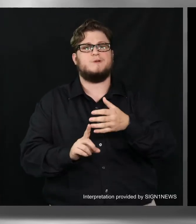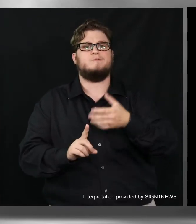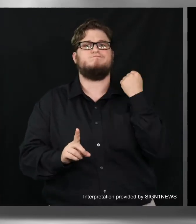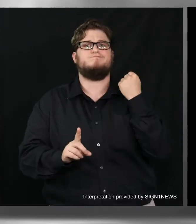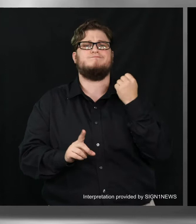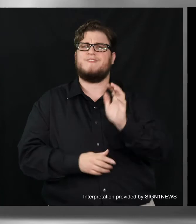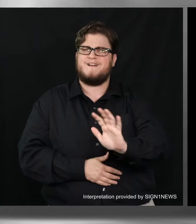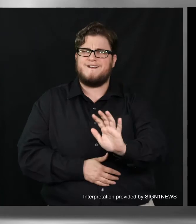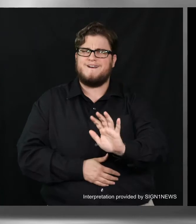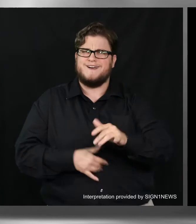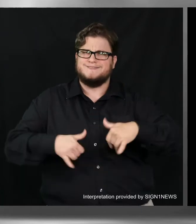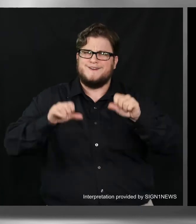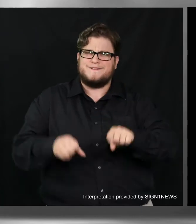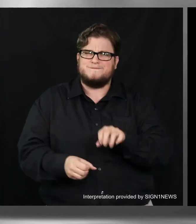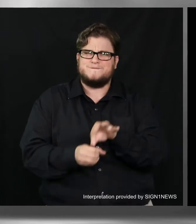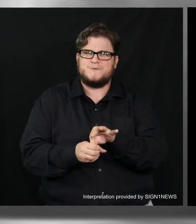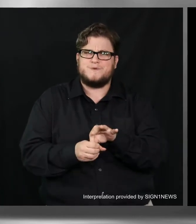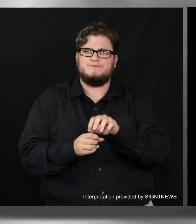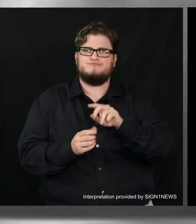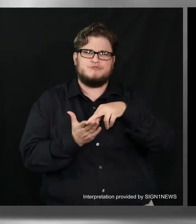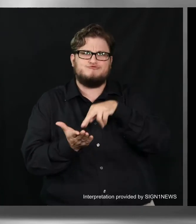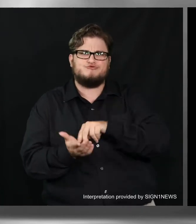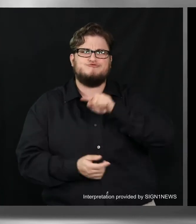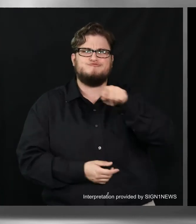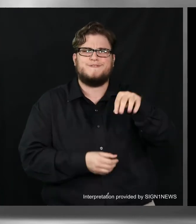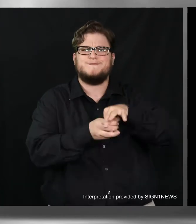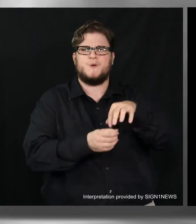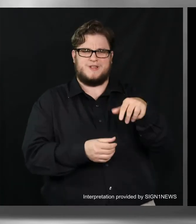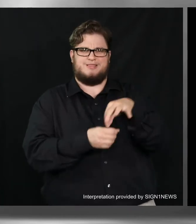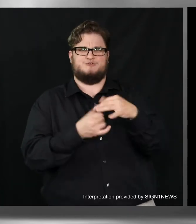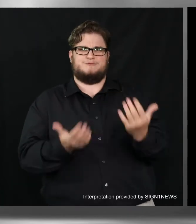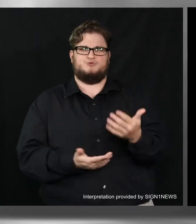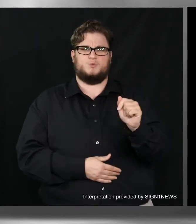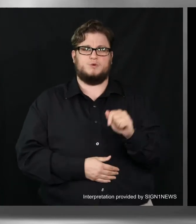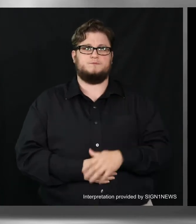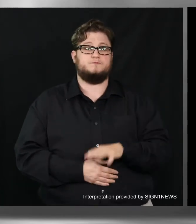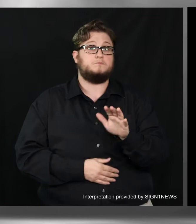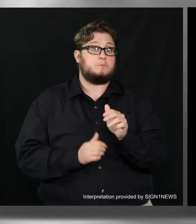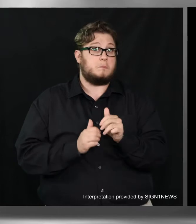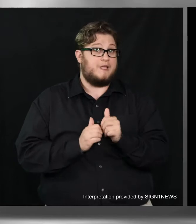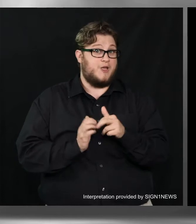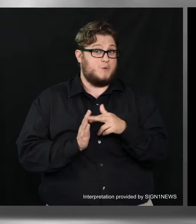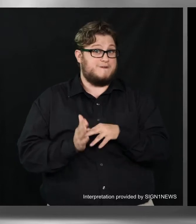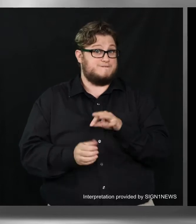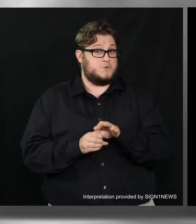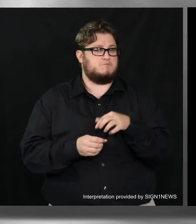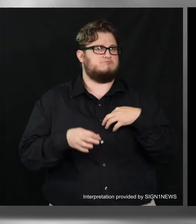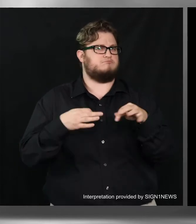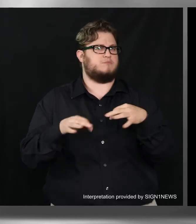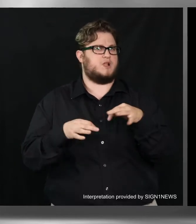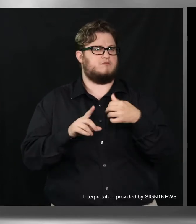not remove your right to vote, then you are able to register and vote in elections.